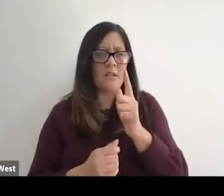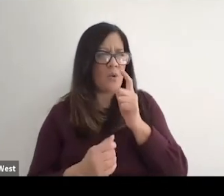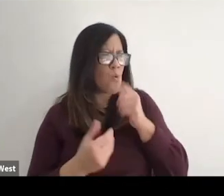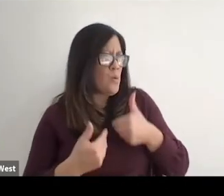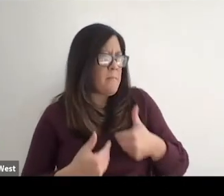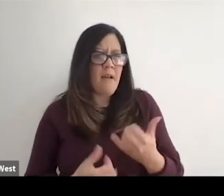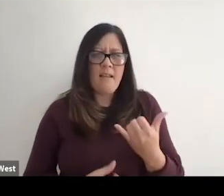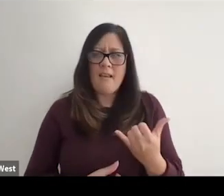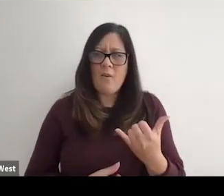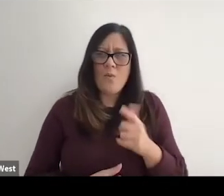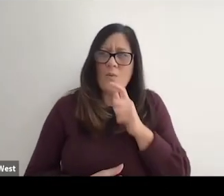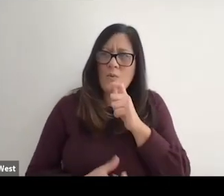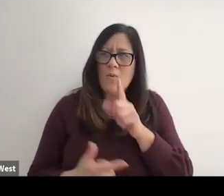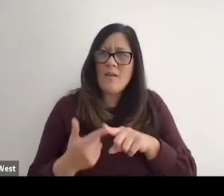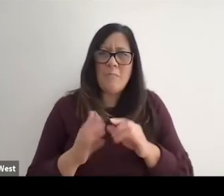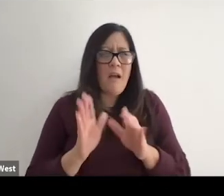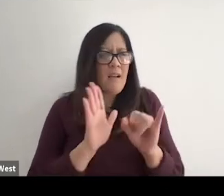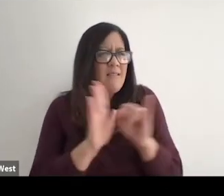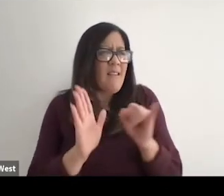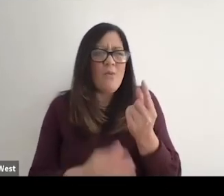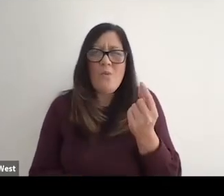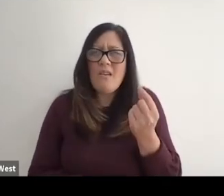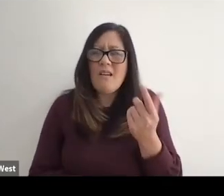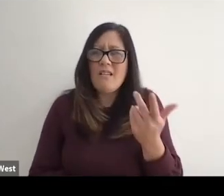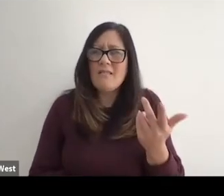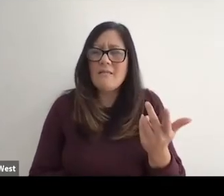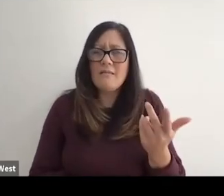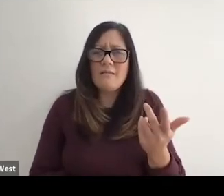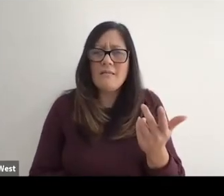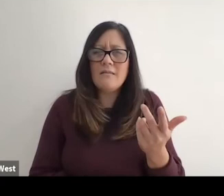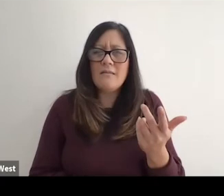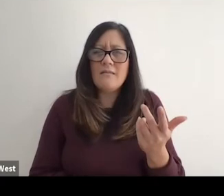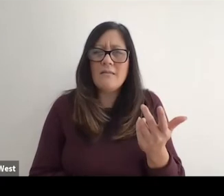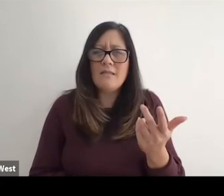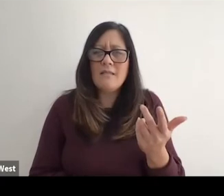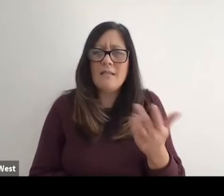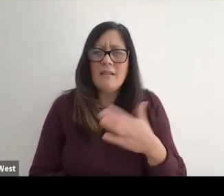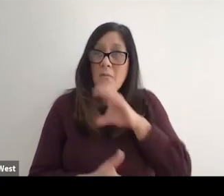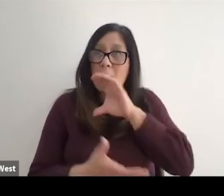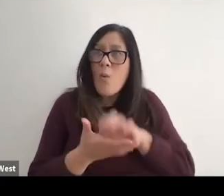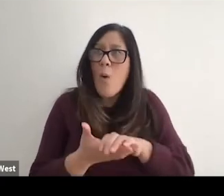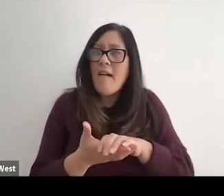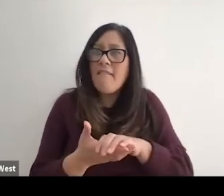Who am I now? What's my identity? Will my wife still stay with me?